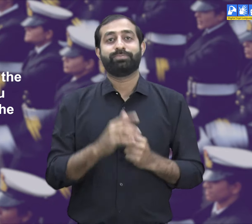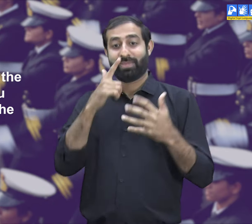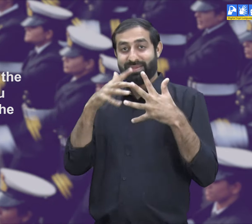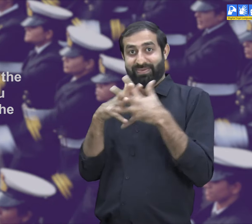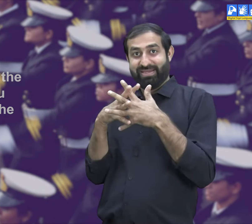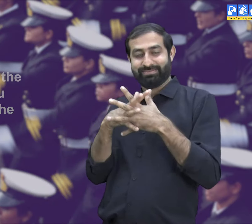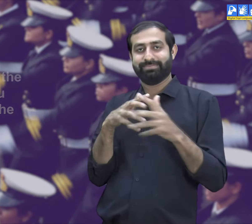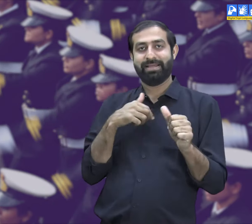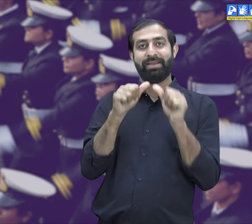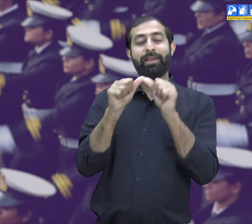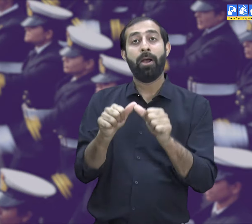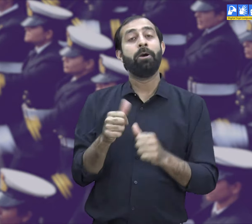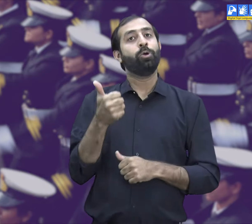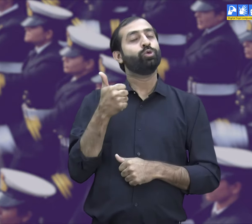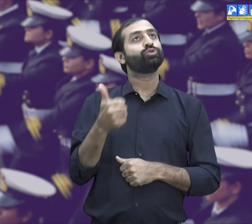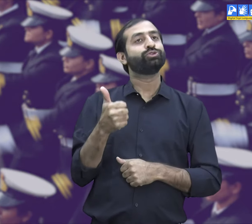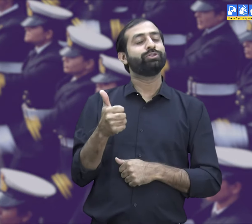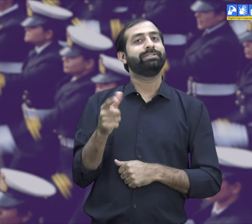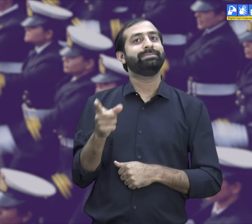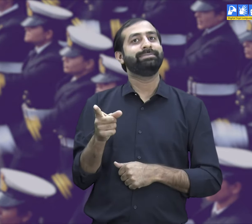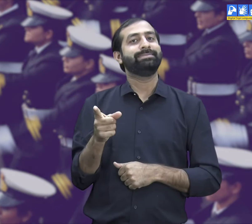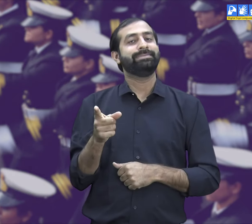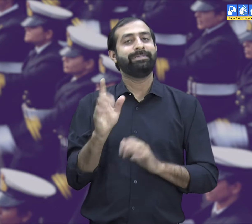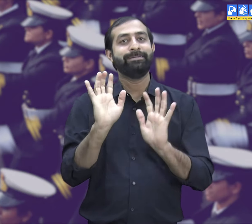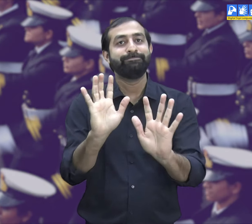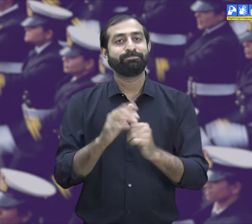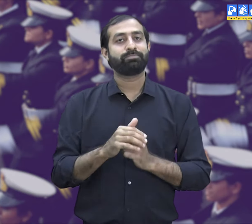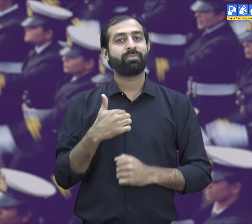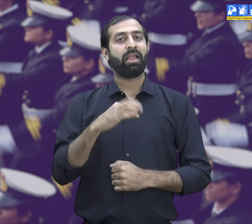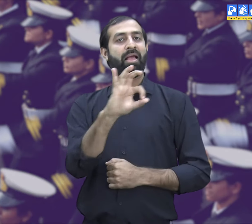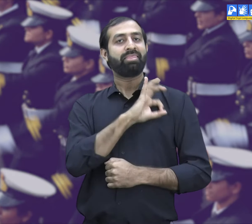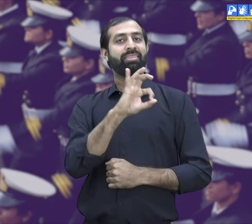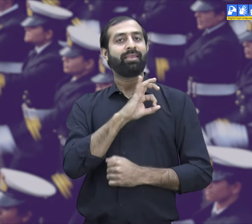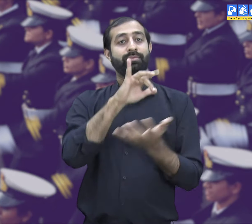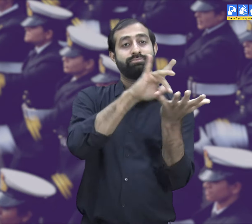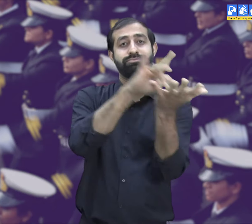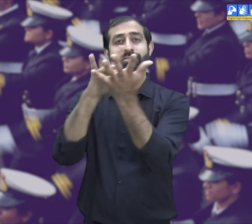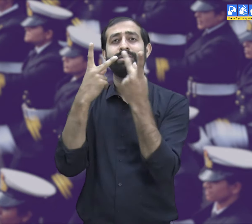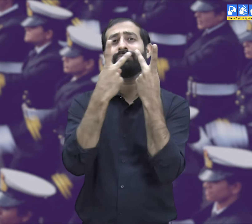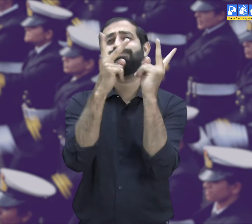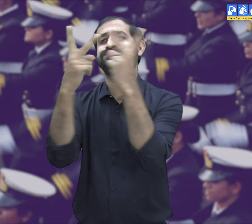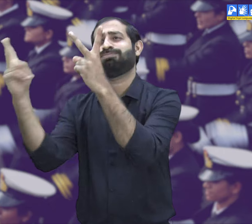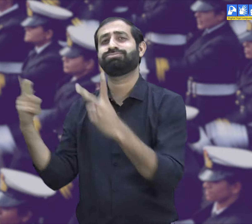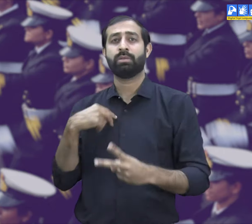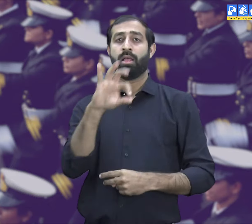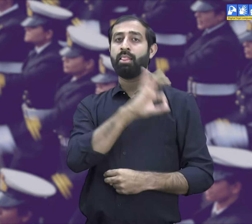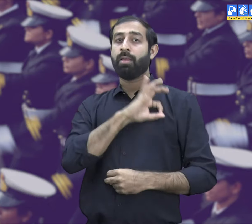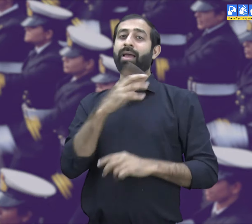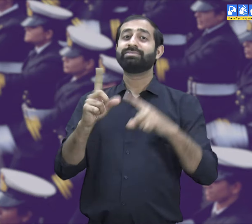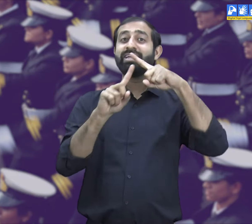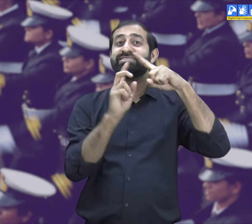Wahida answered, Well! I'm very fond of traveling.